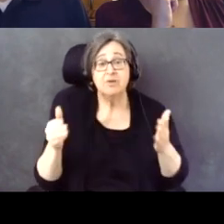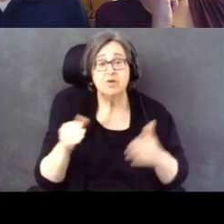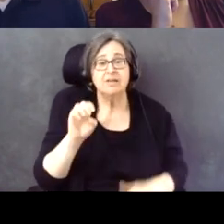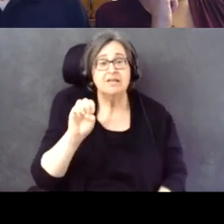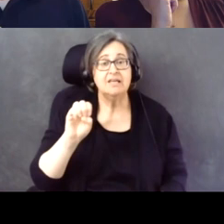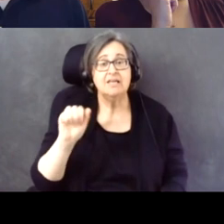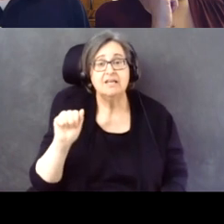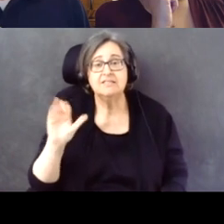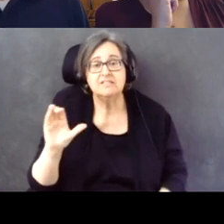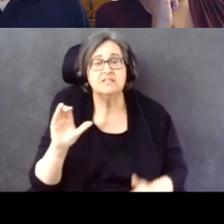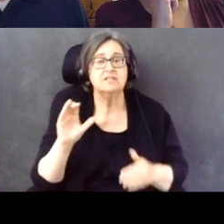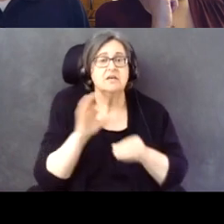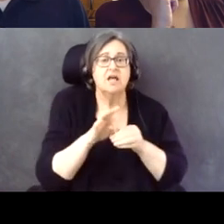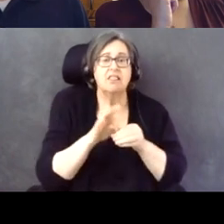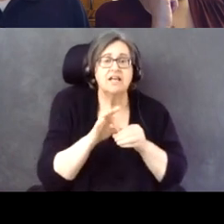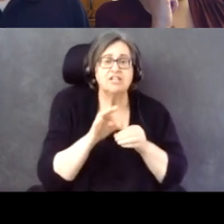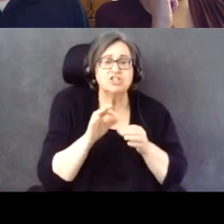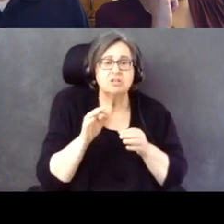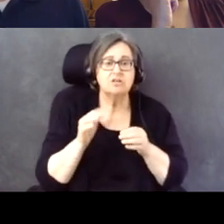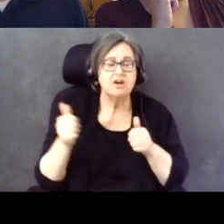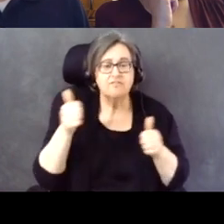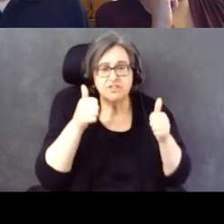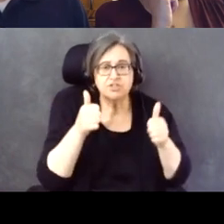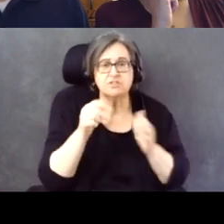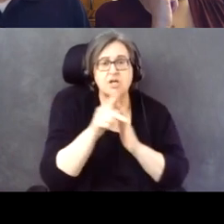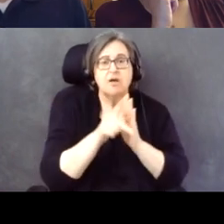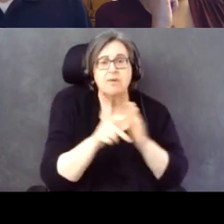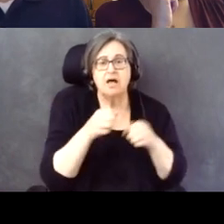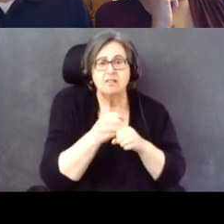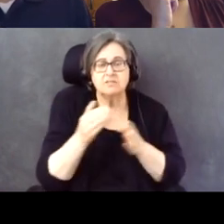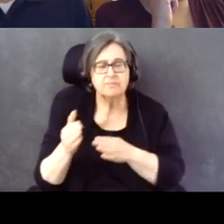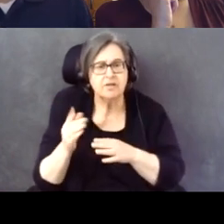Obviously, there's a continued need for progress in improving accessibility and ensuring people